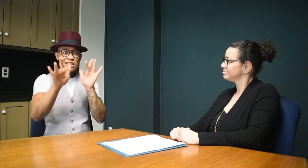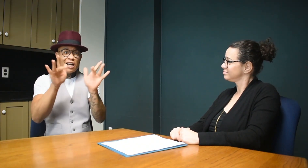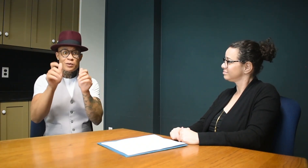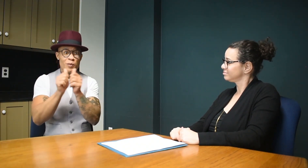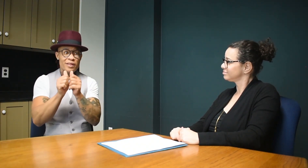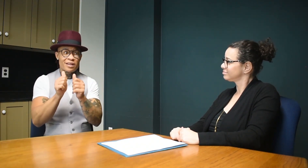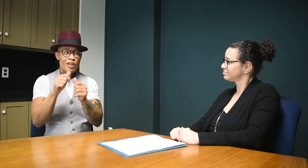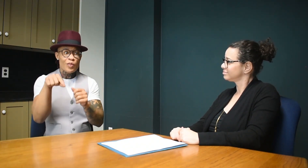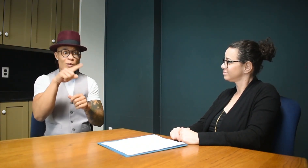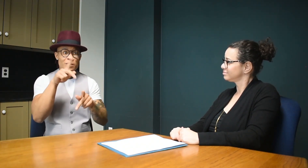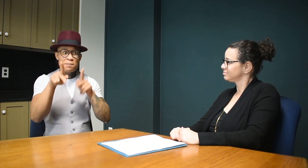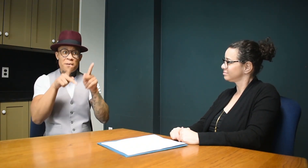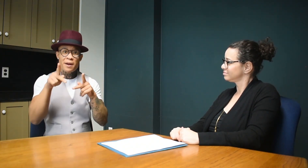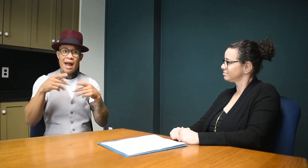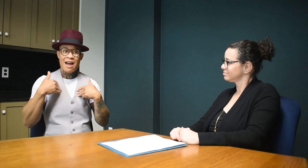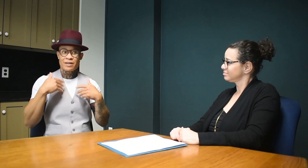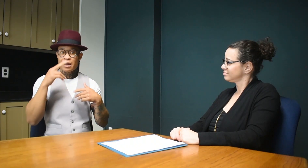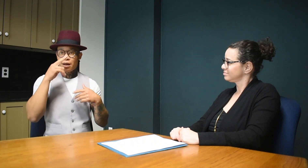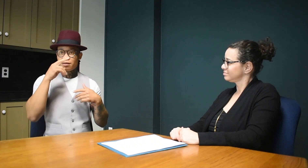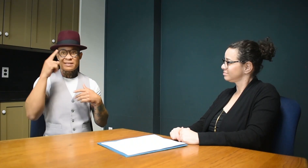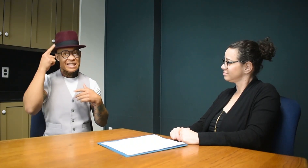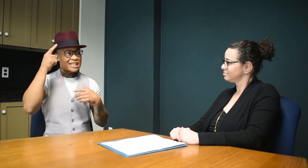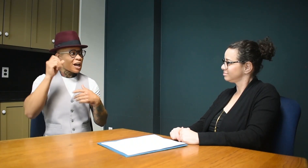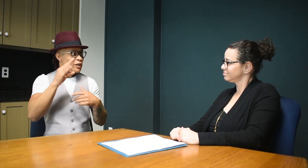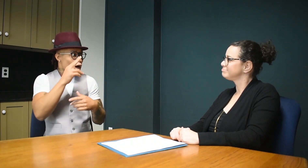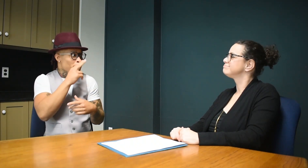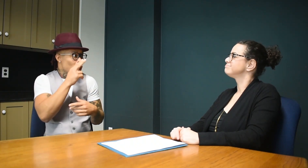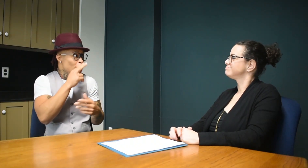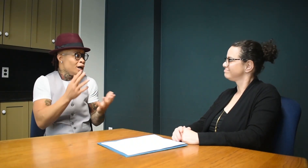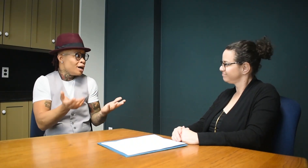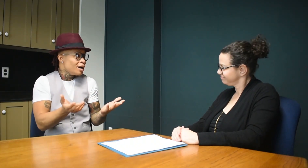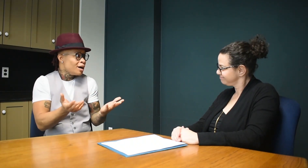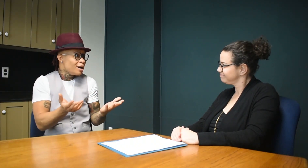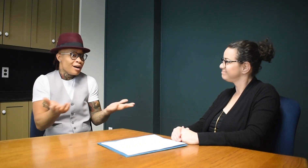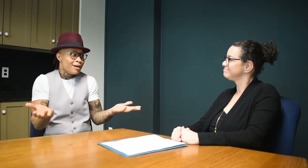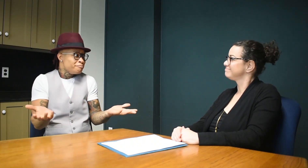She can help you connect with others in that profession.